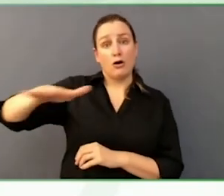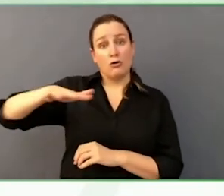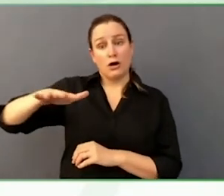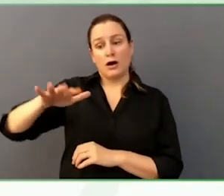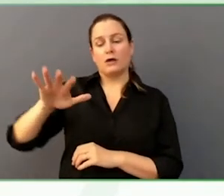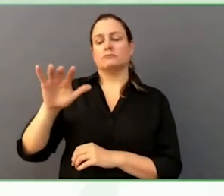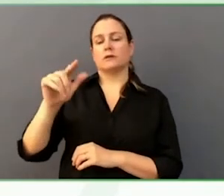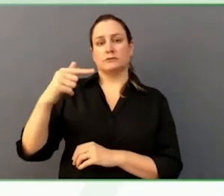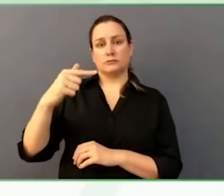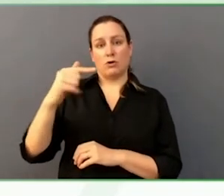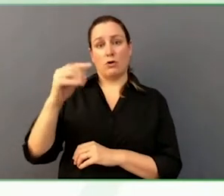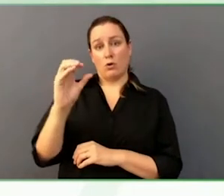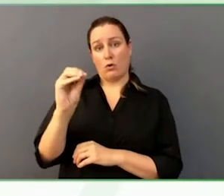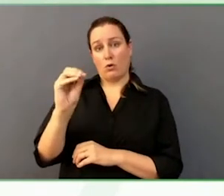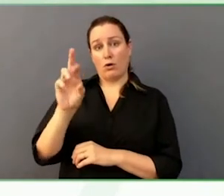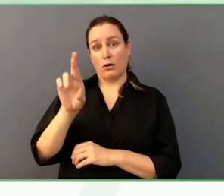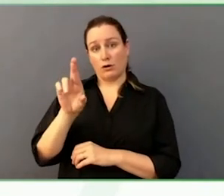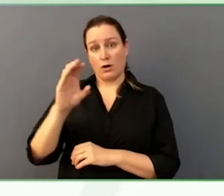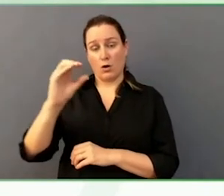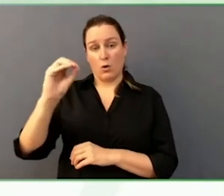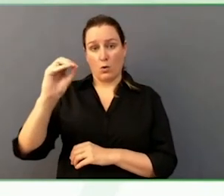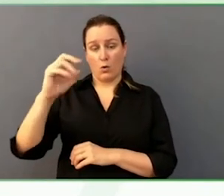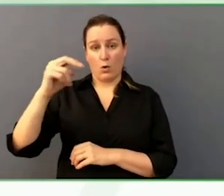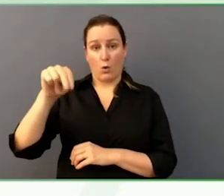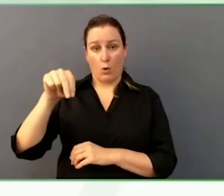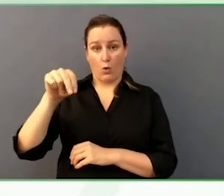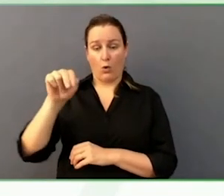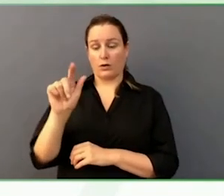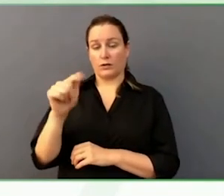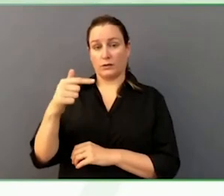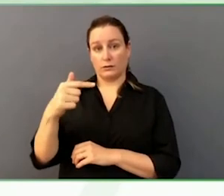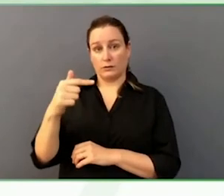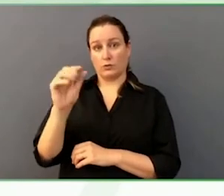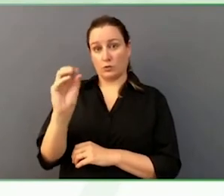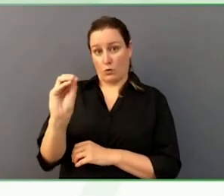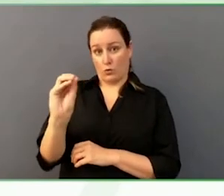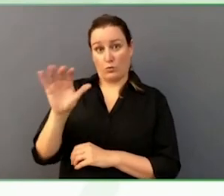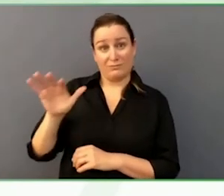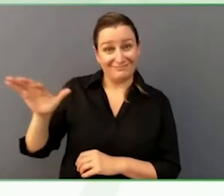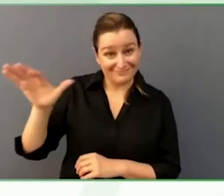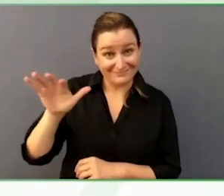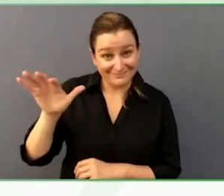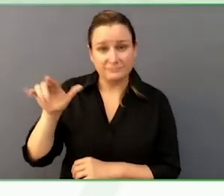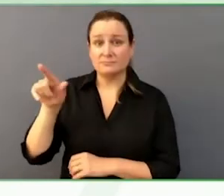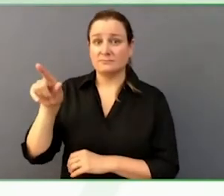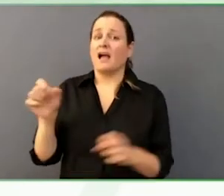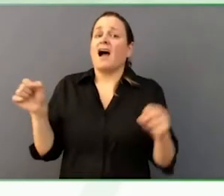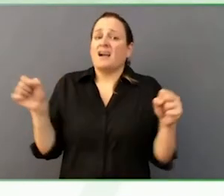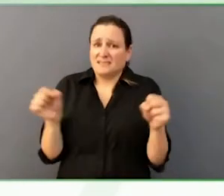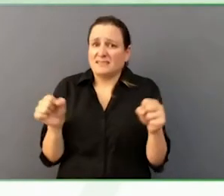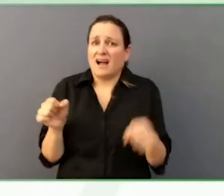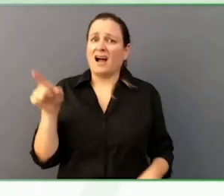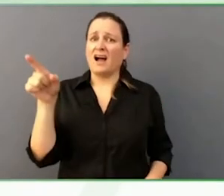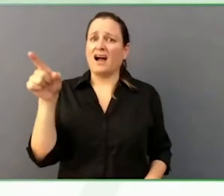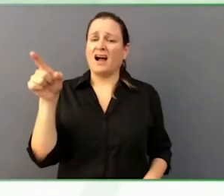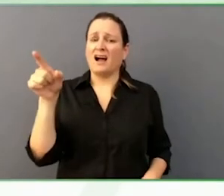It is Canada, it is cold outside, it is the middle of COVID, lots of